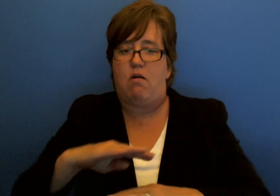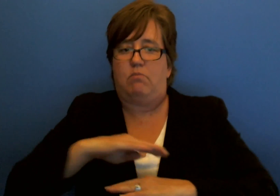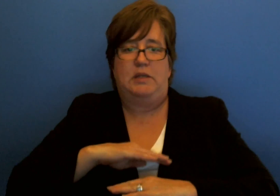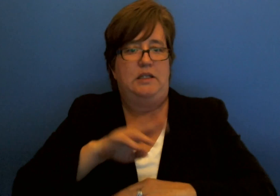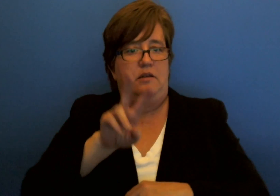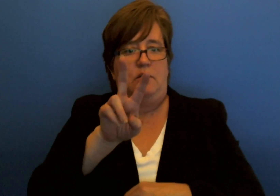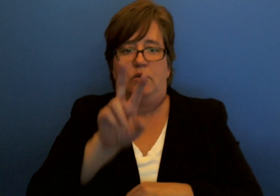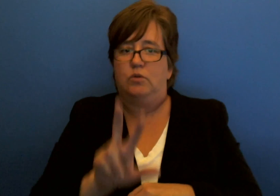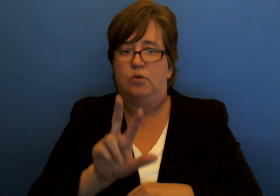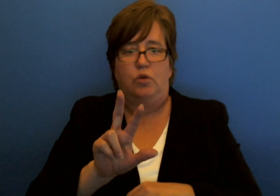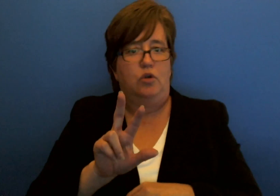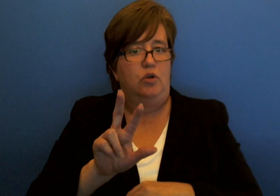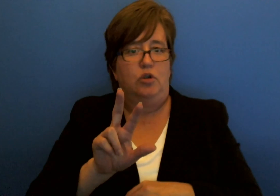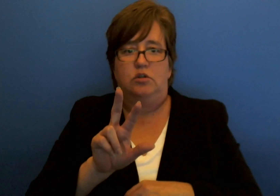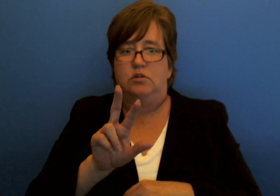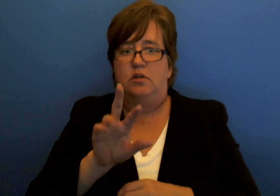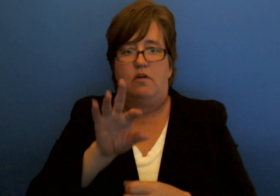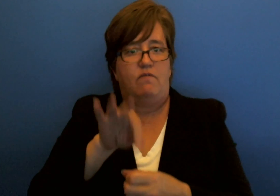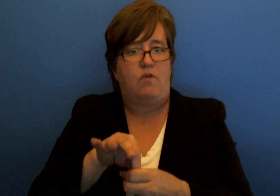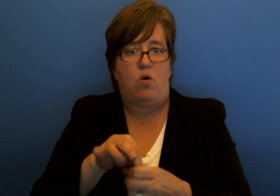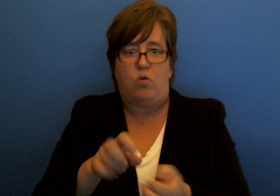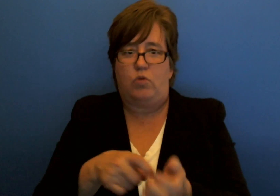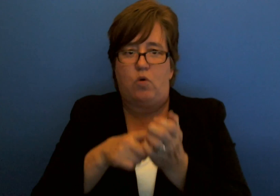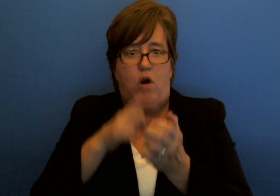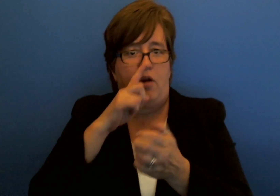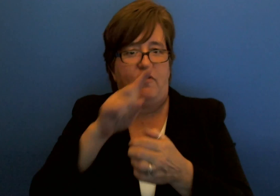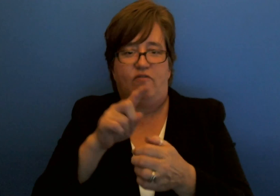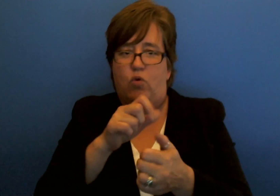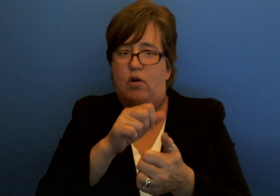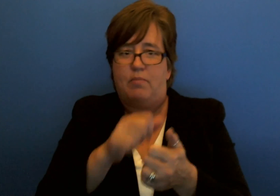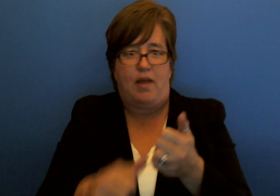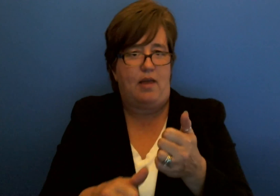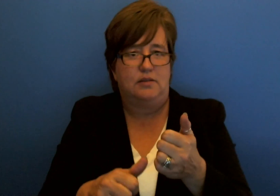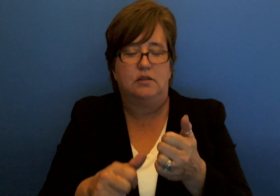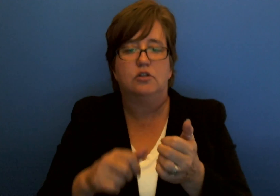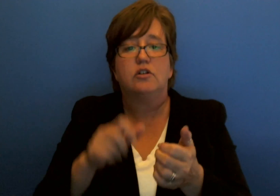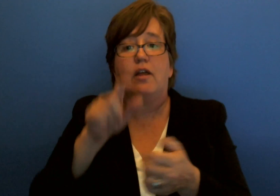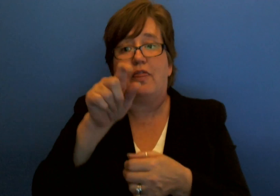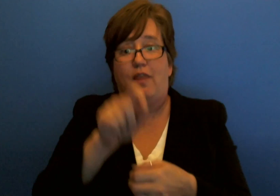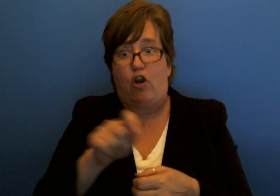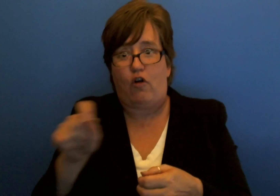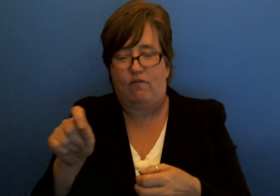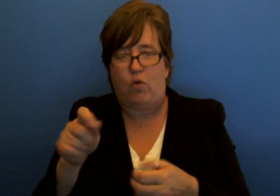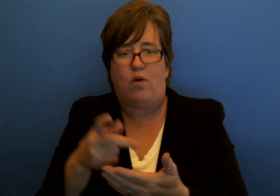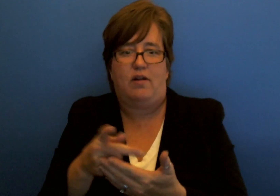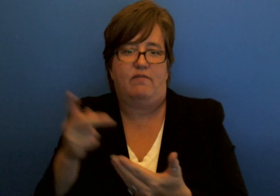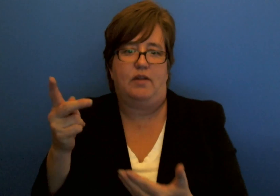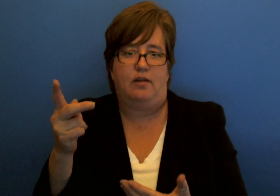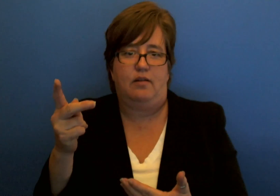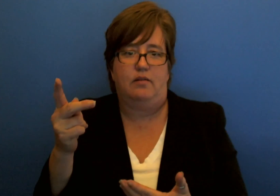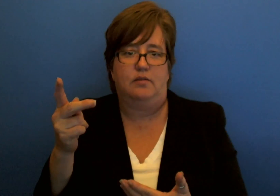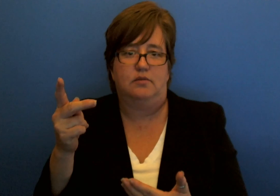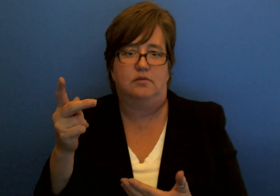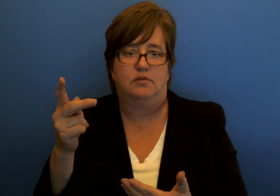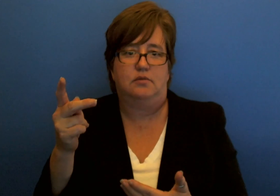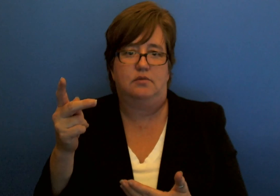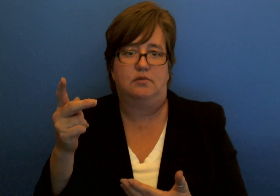did not meet the 2/3 requirement for passage and therefore failed.